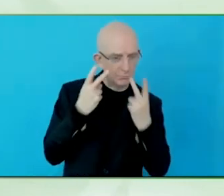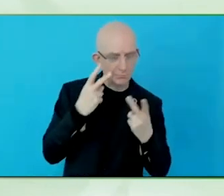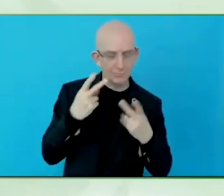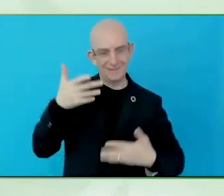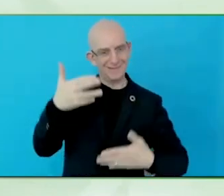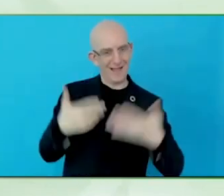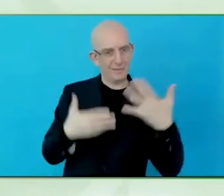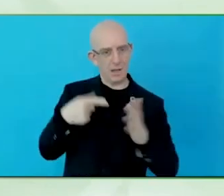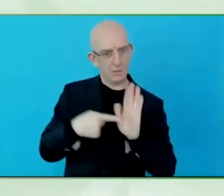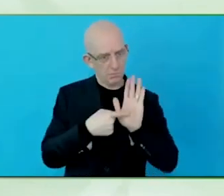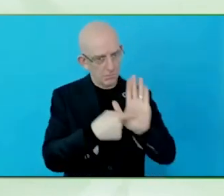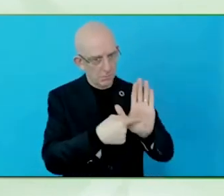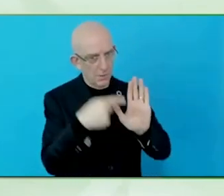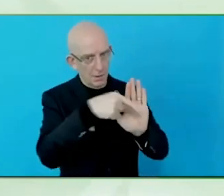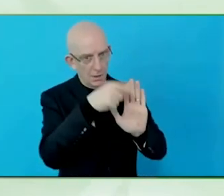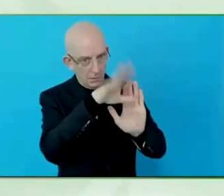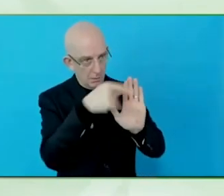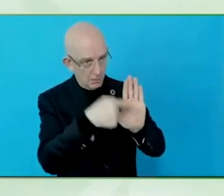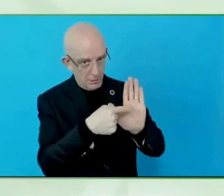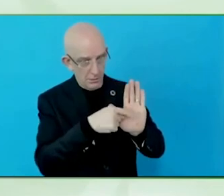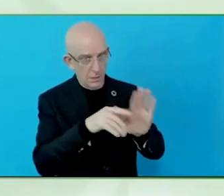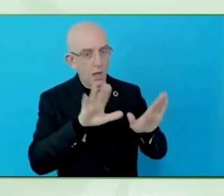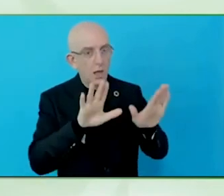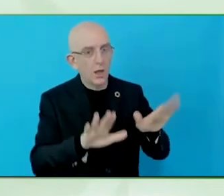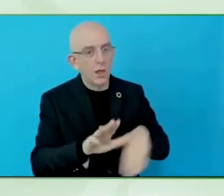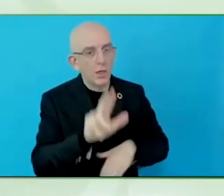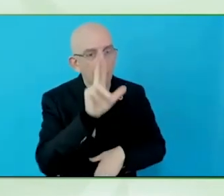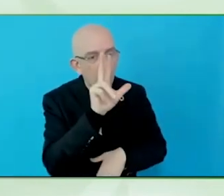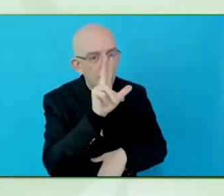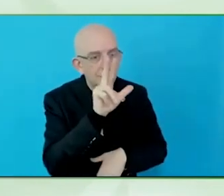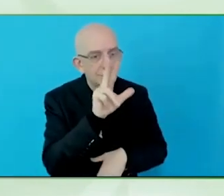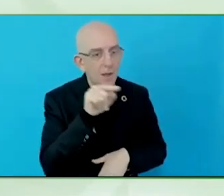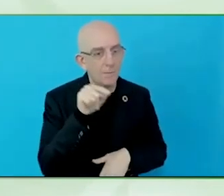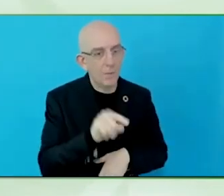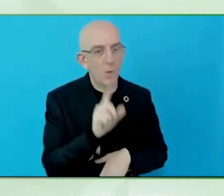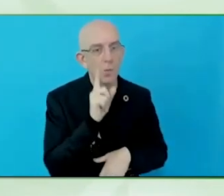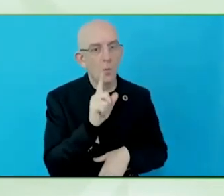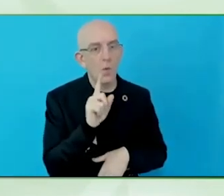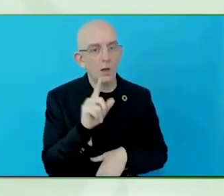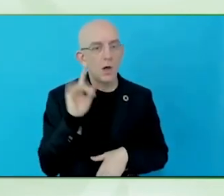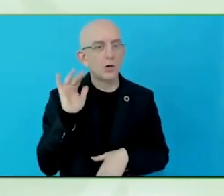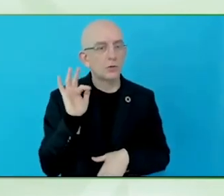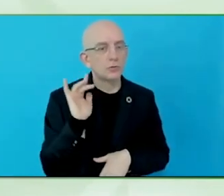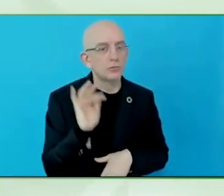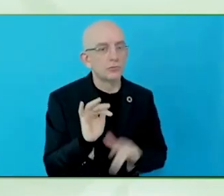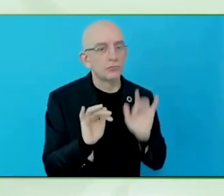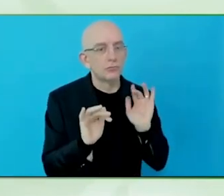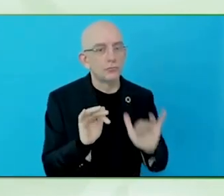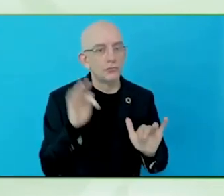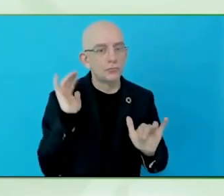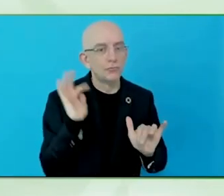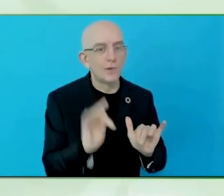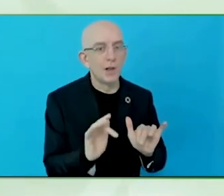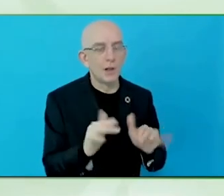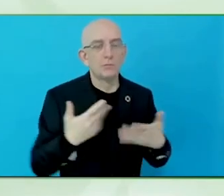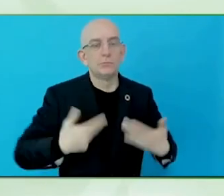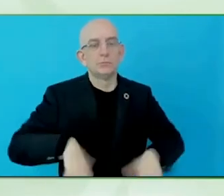In India, no one would believe that. They would say, show me the money that comes into my bank account. How do you convince them?